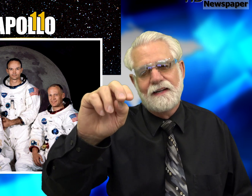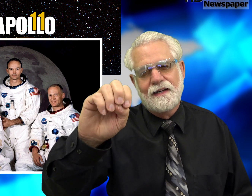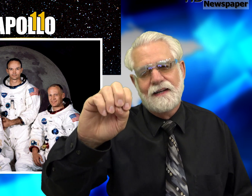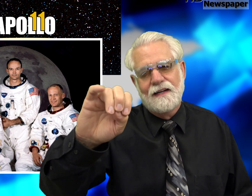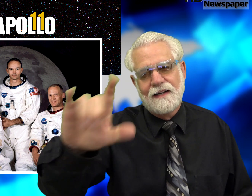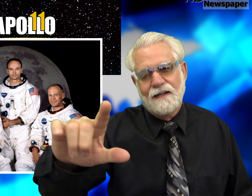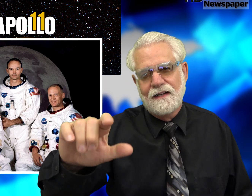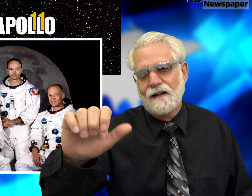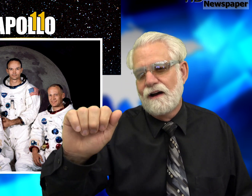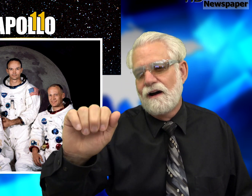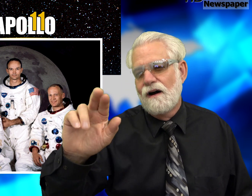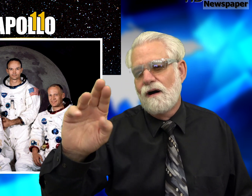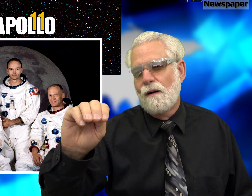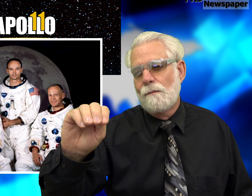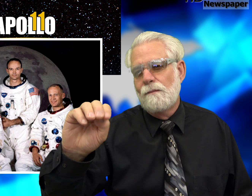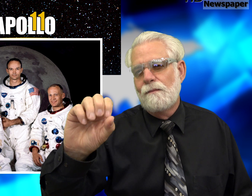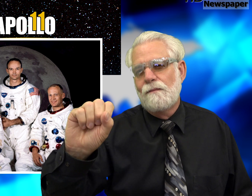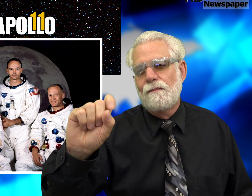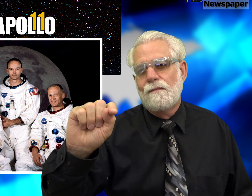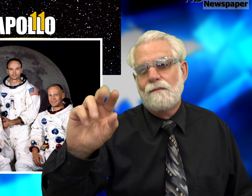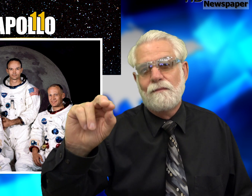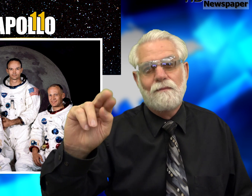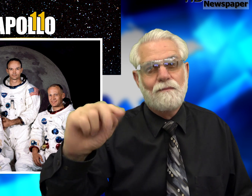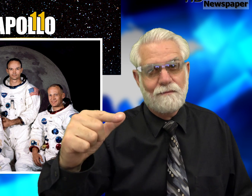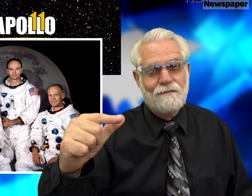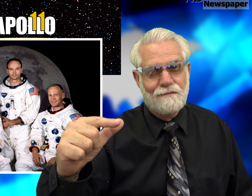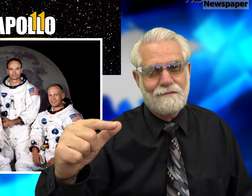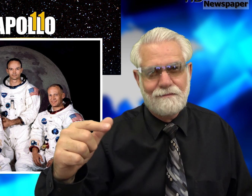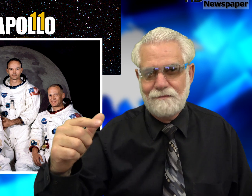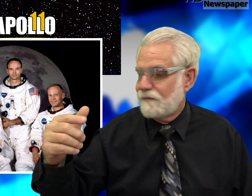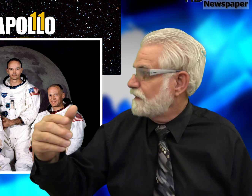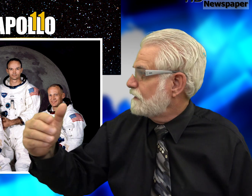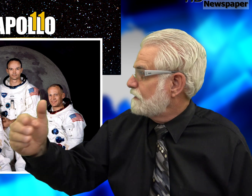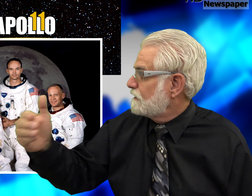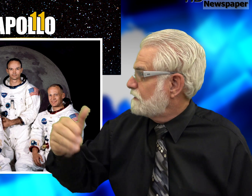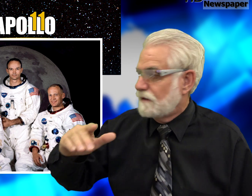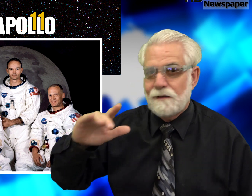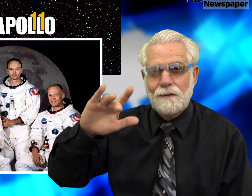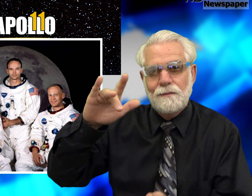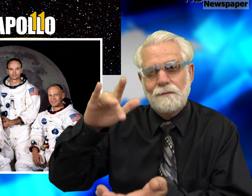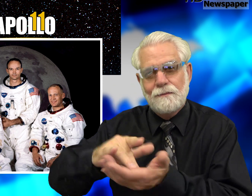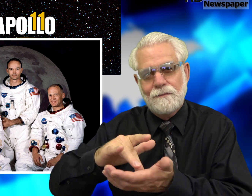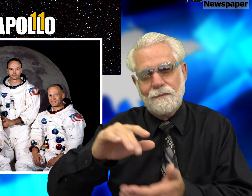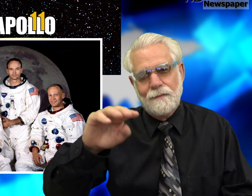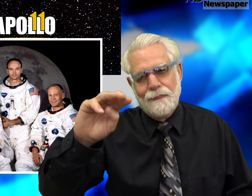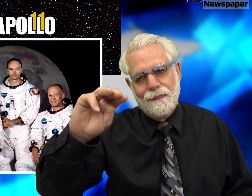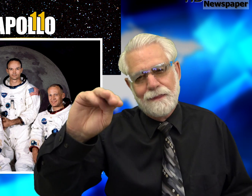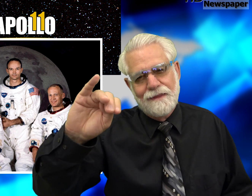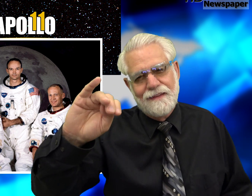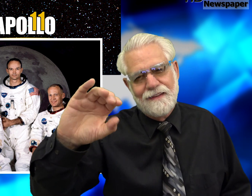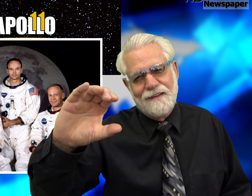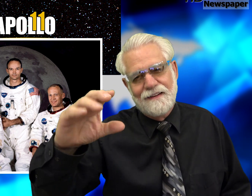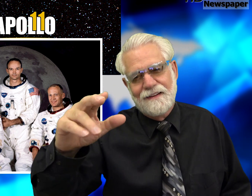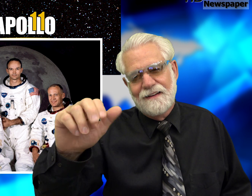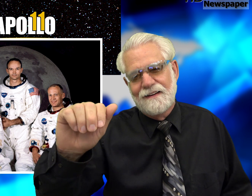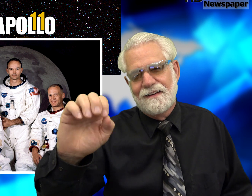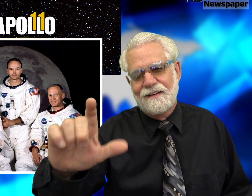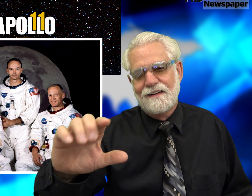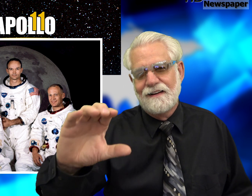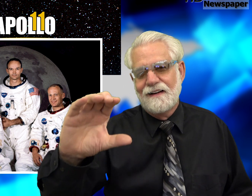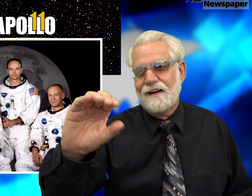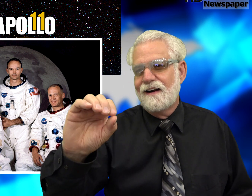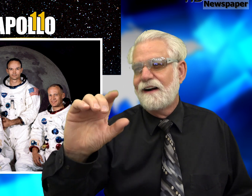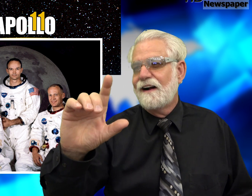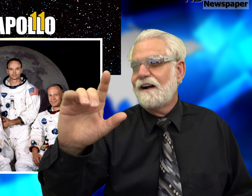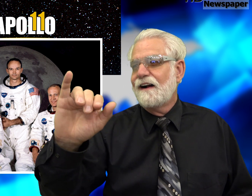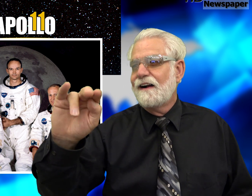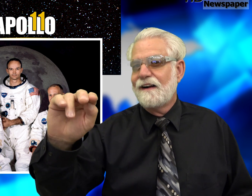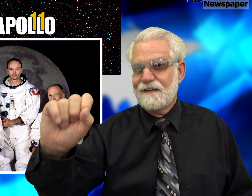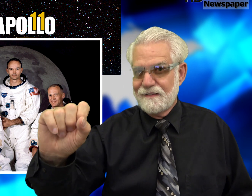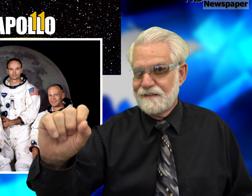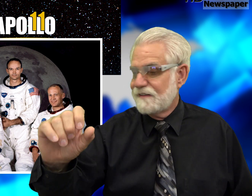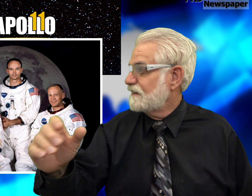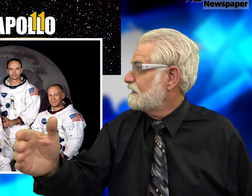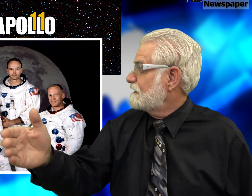What are their names? 1st is Neil Armstrong, 2nd is Michael Collins,